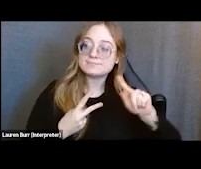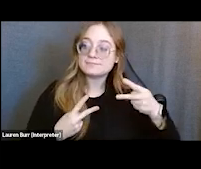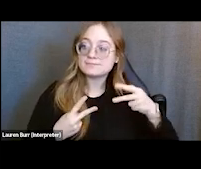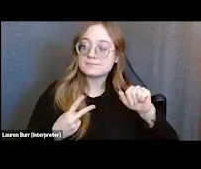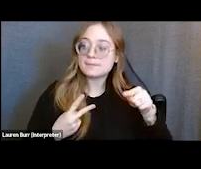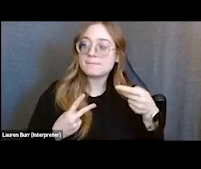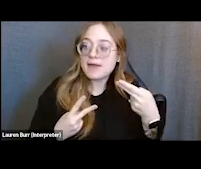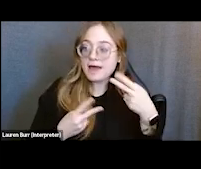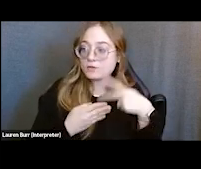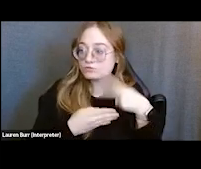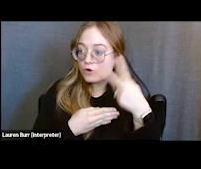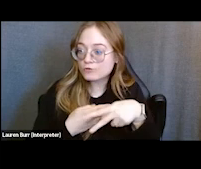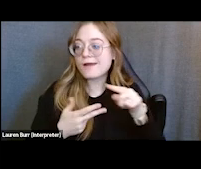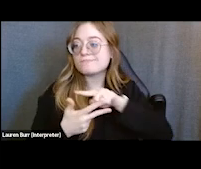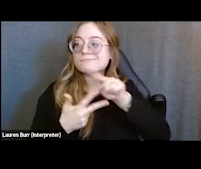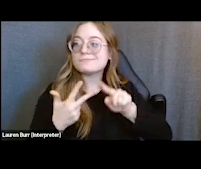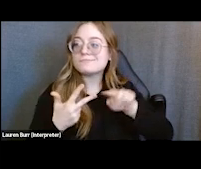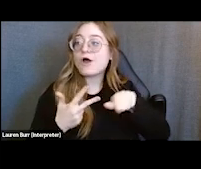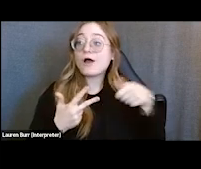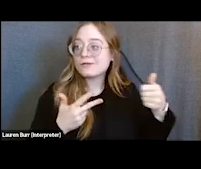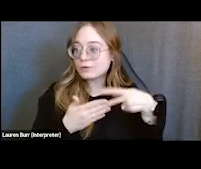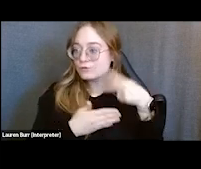a little earlier, walk-ins,